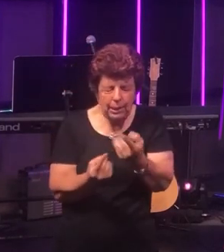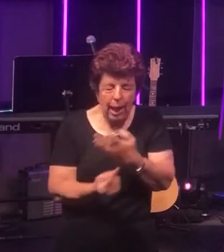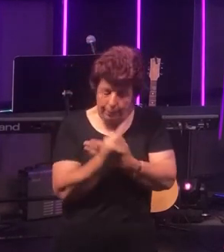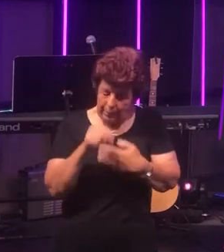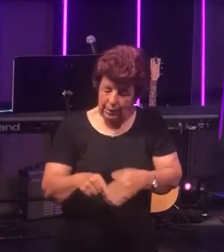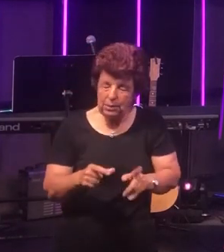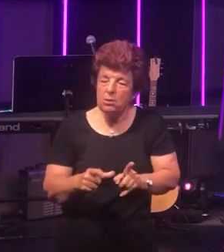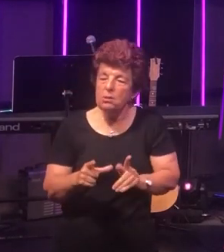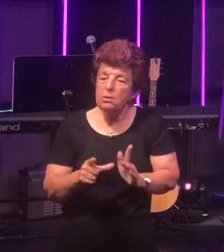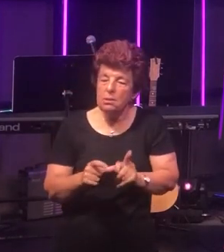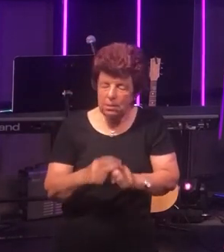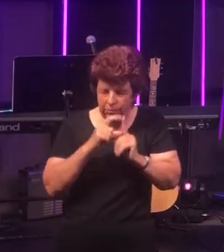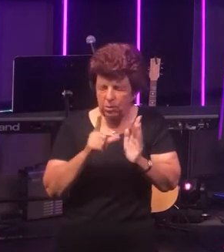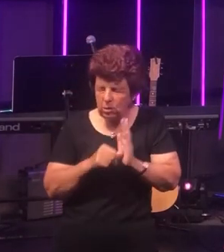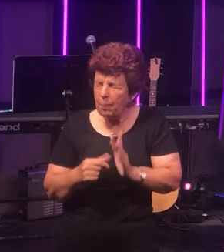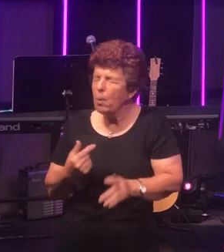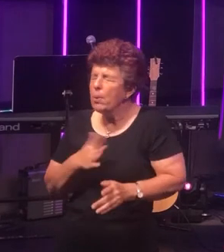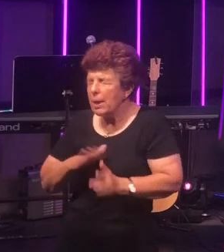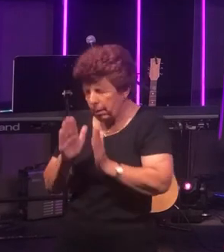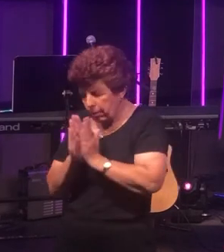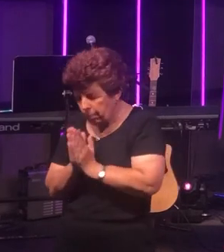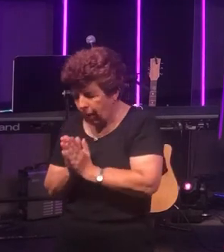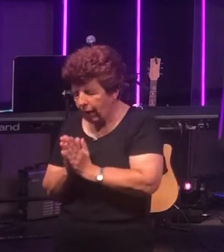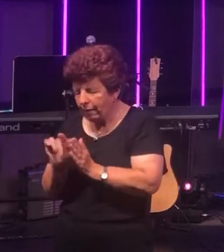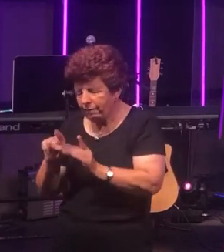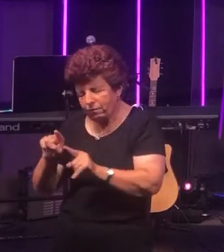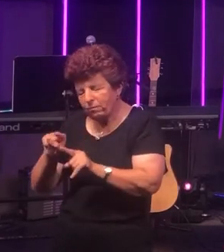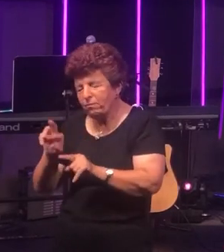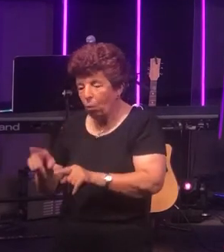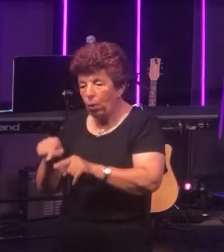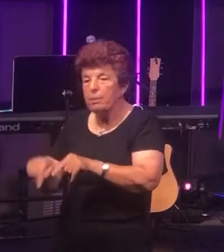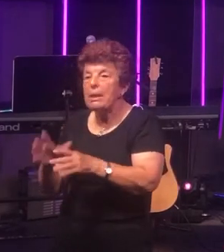We need to be praying for our governments.